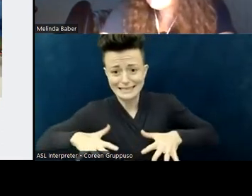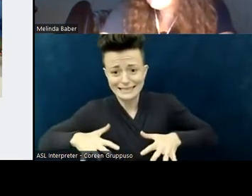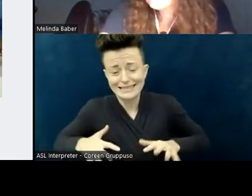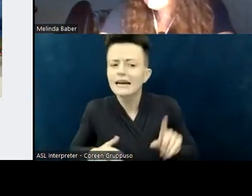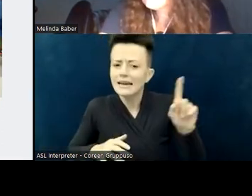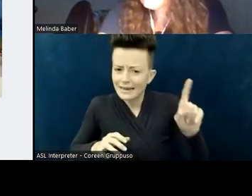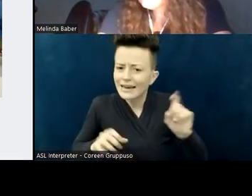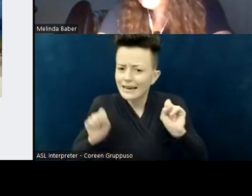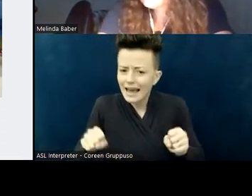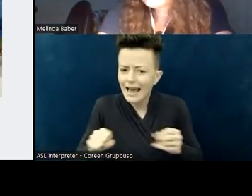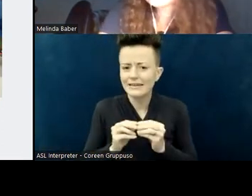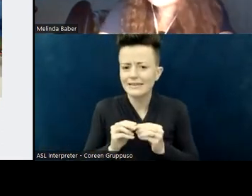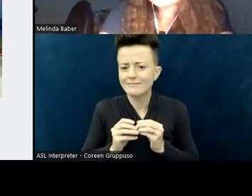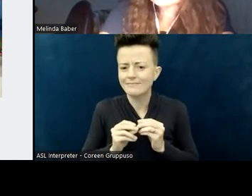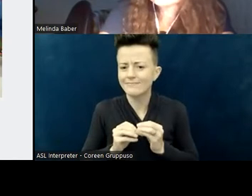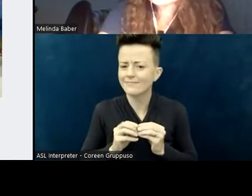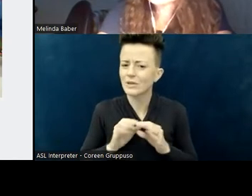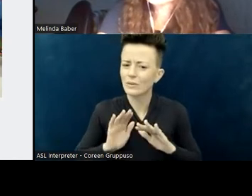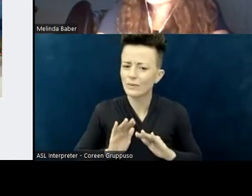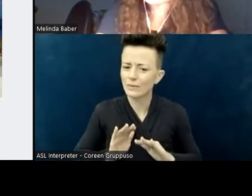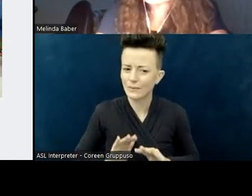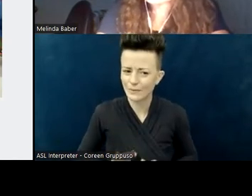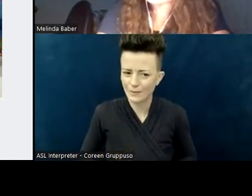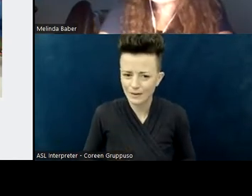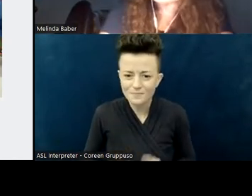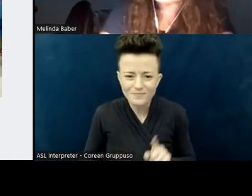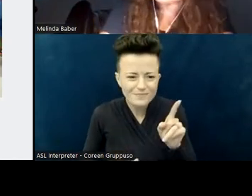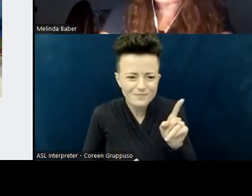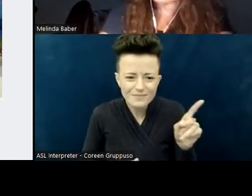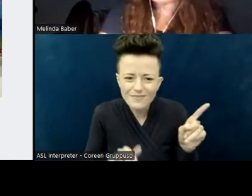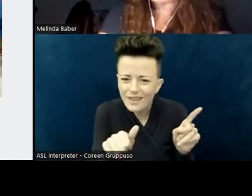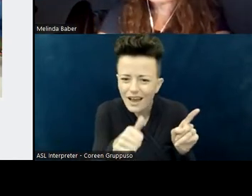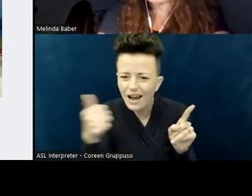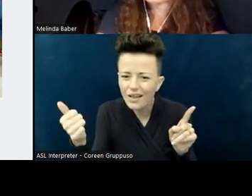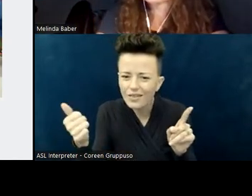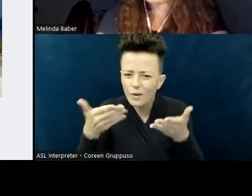The next thing to the left is a weighted lap pad. It's textured; it's about five pounds,